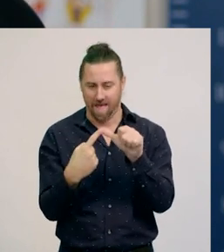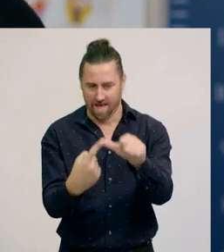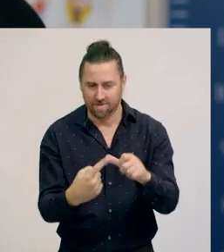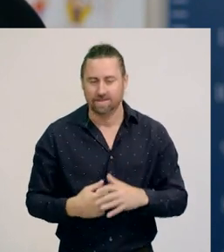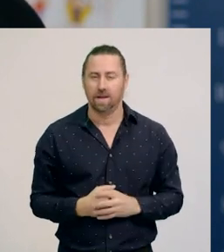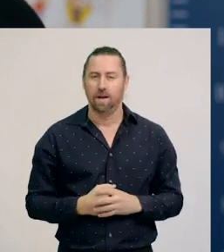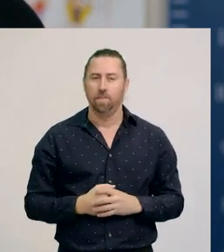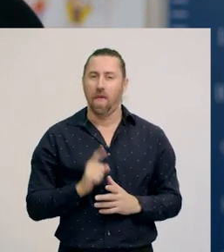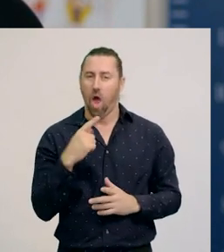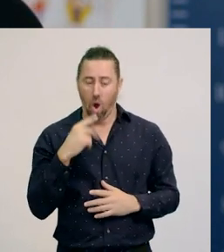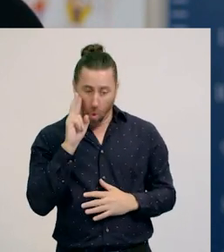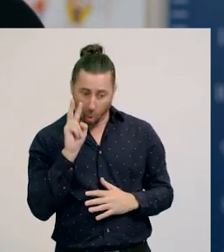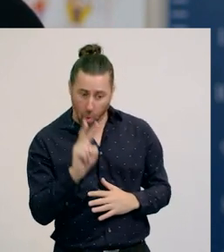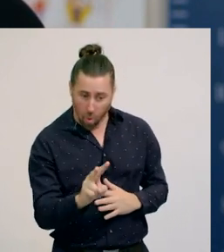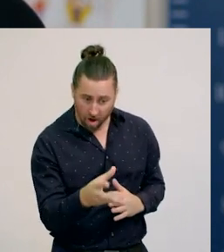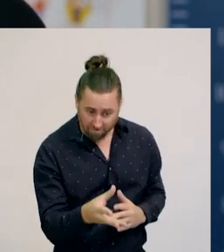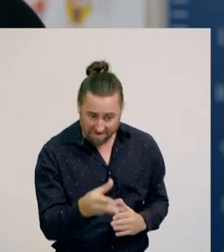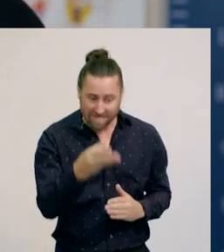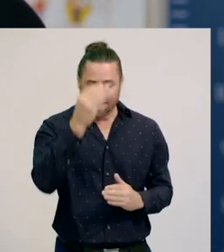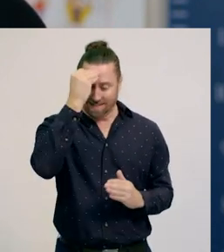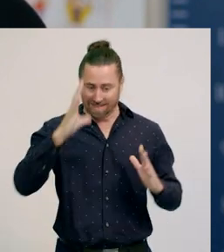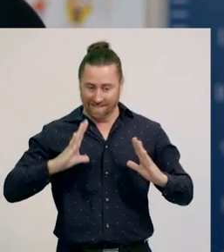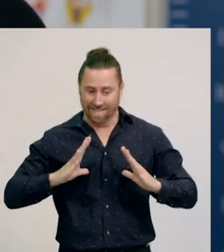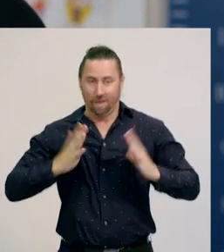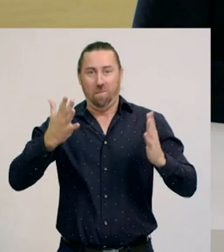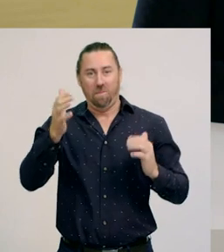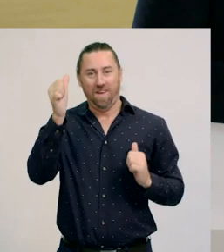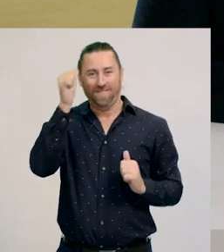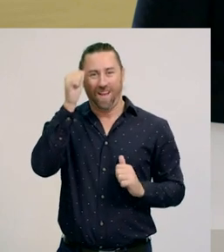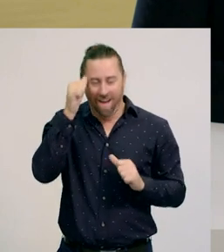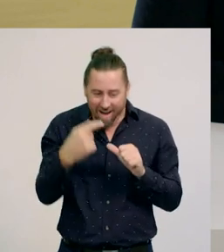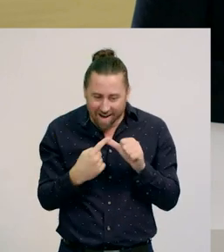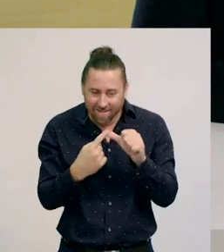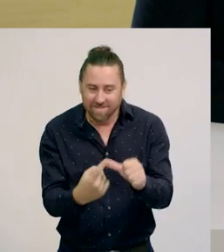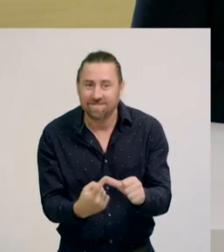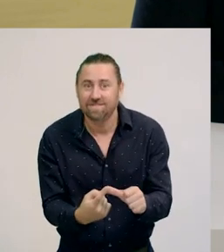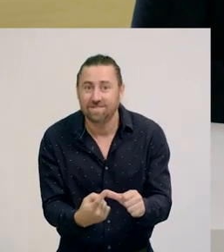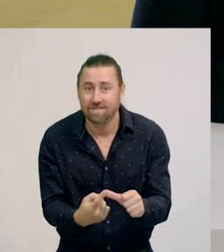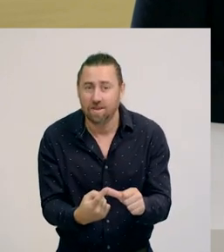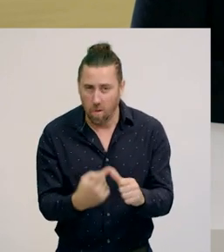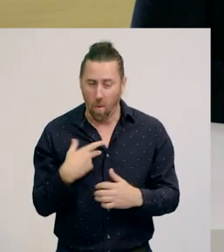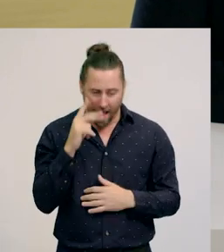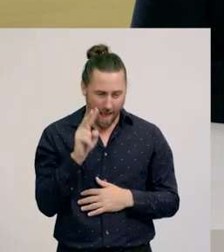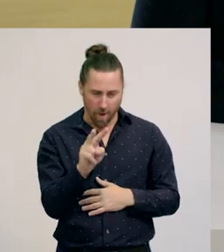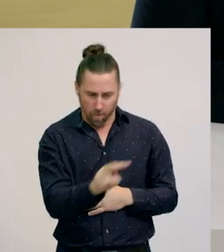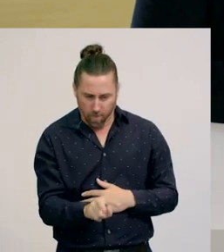As Kristen said, when we subitise, we can see ‘how many’ without needing to count.